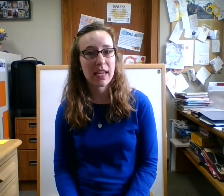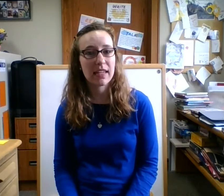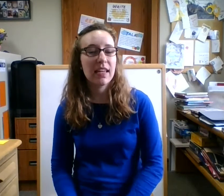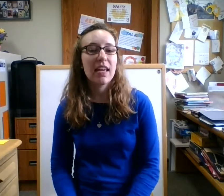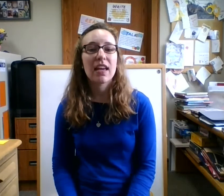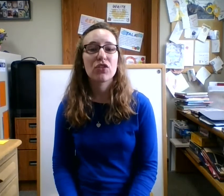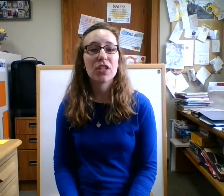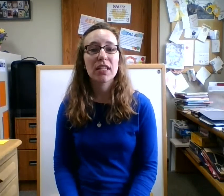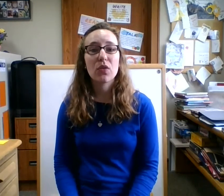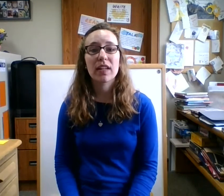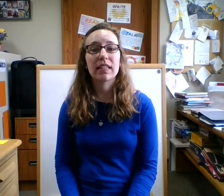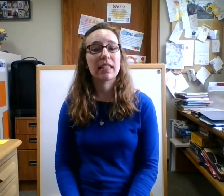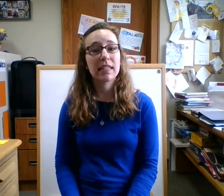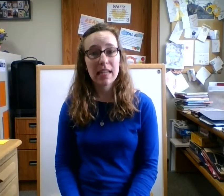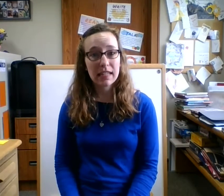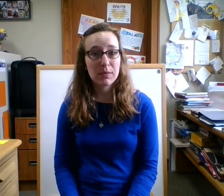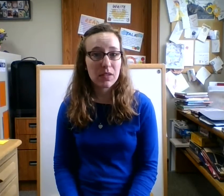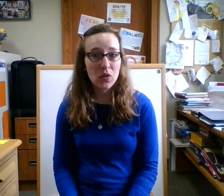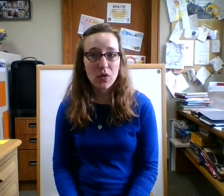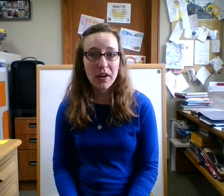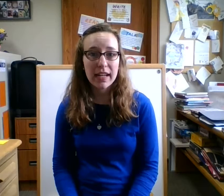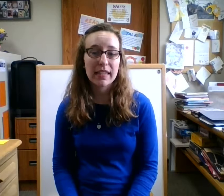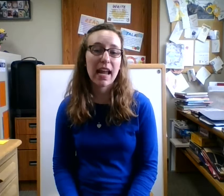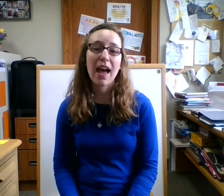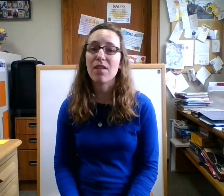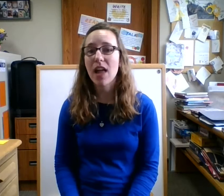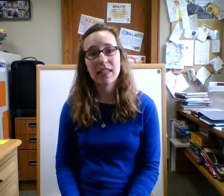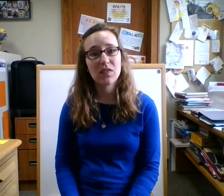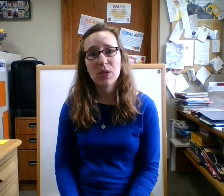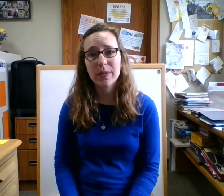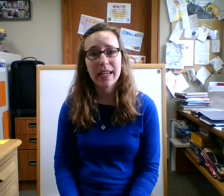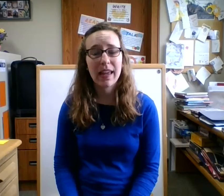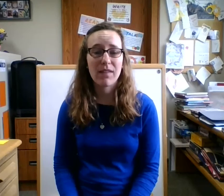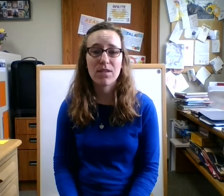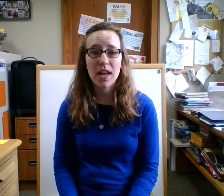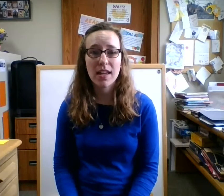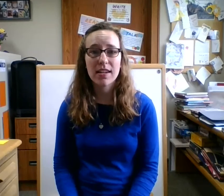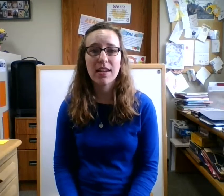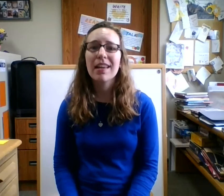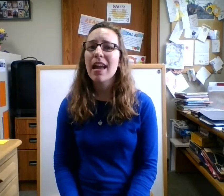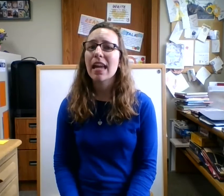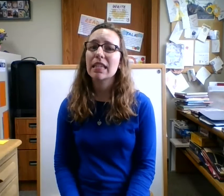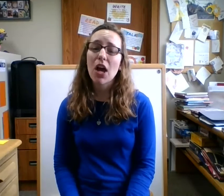and she is going to sing some stories and have lots of music and fun and it's